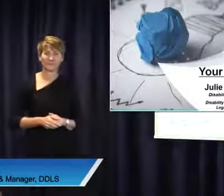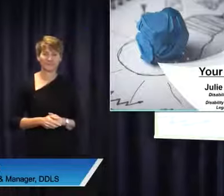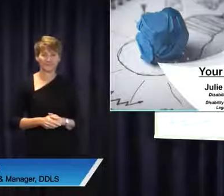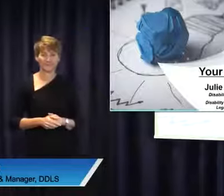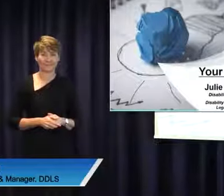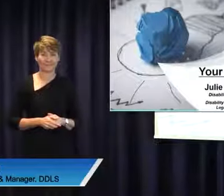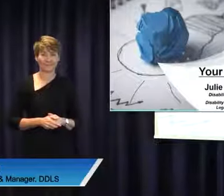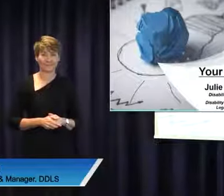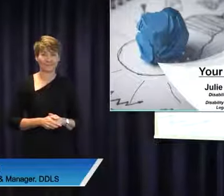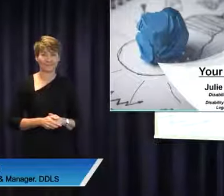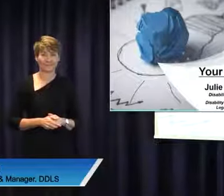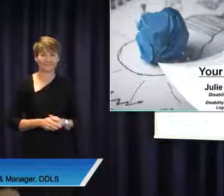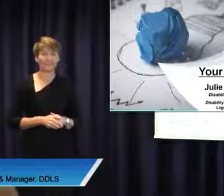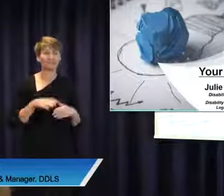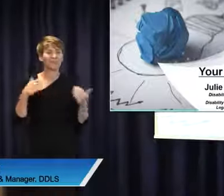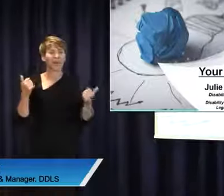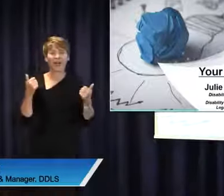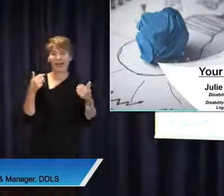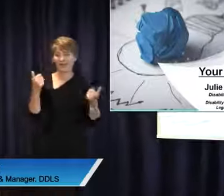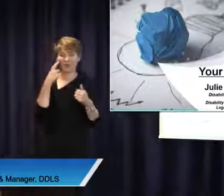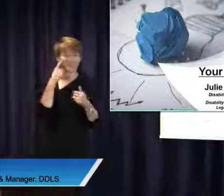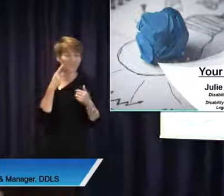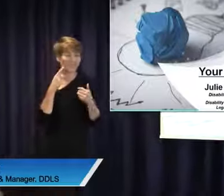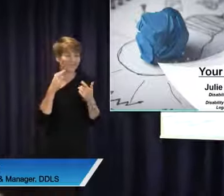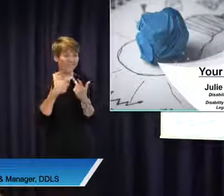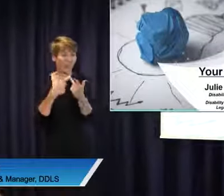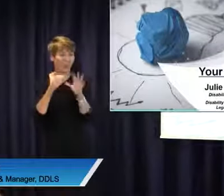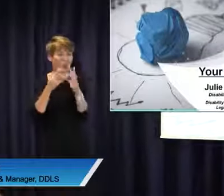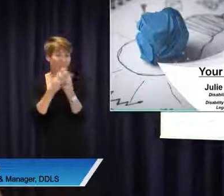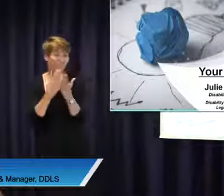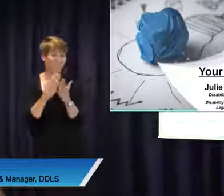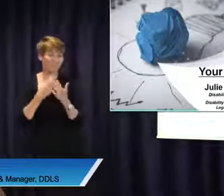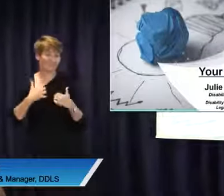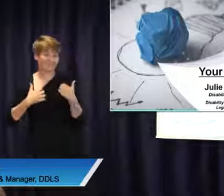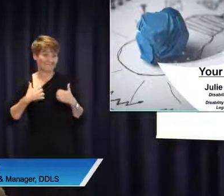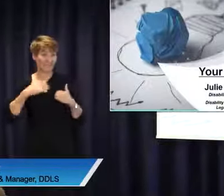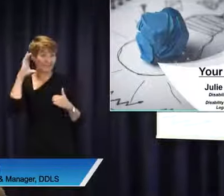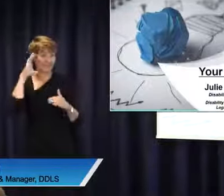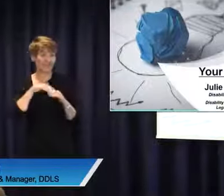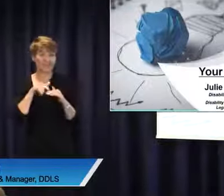good to see that other organisations are just as enthusiastic about this topic as I am.